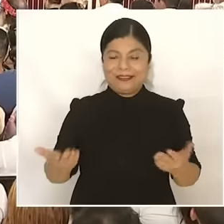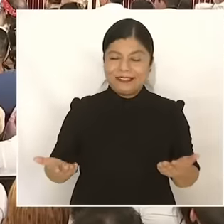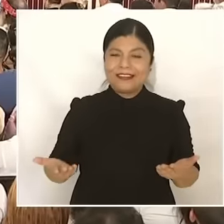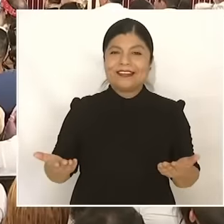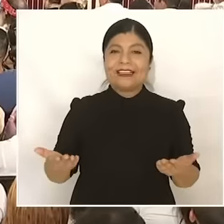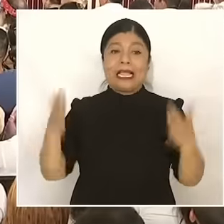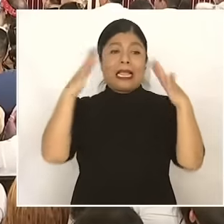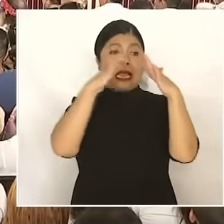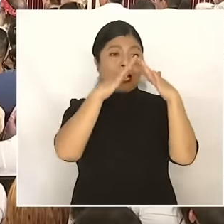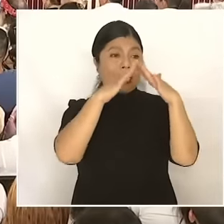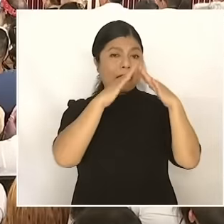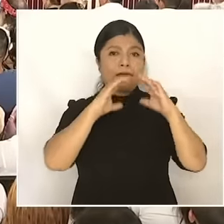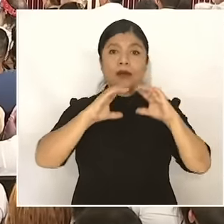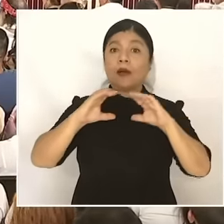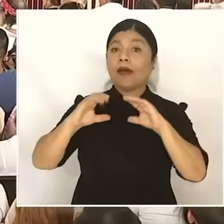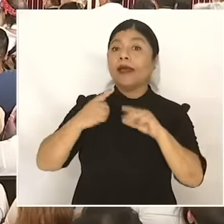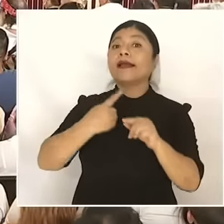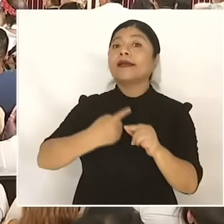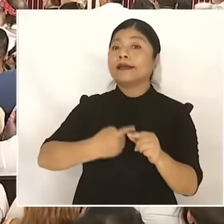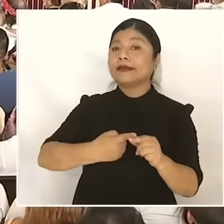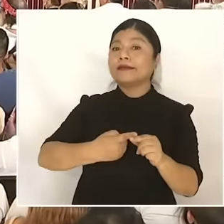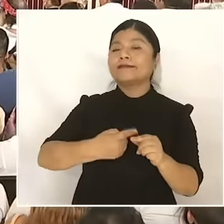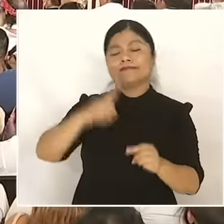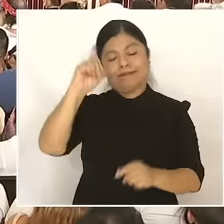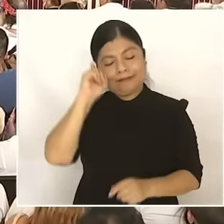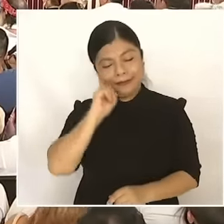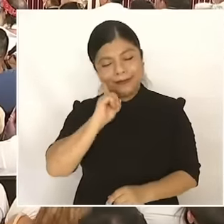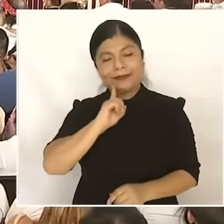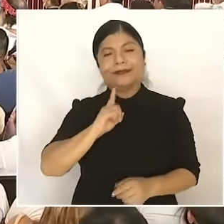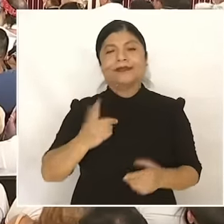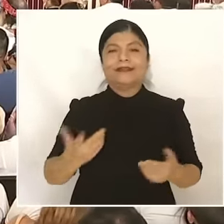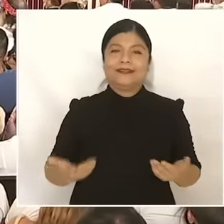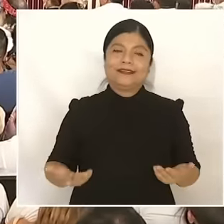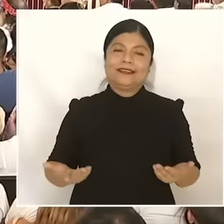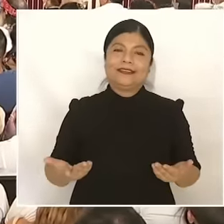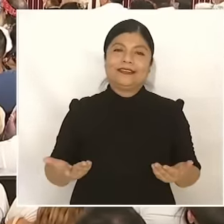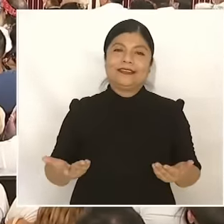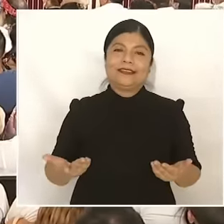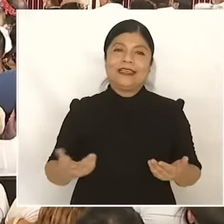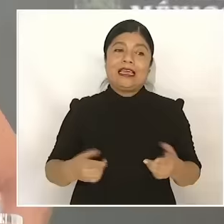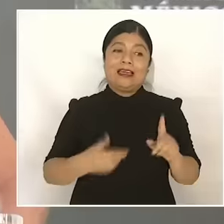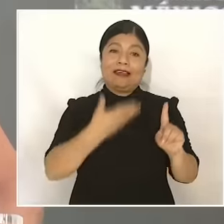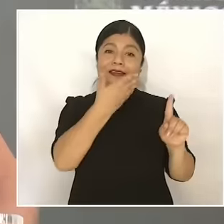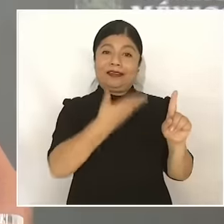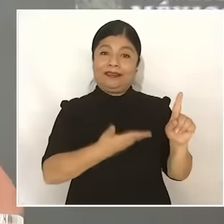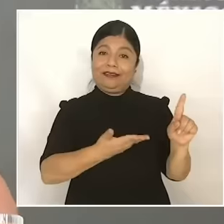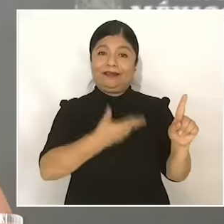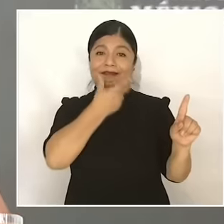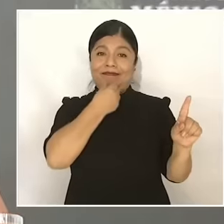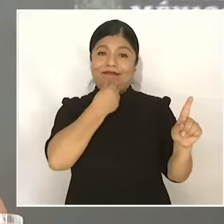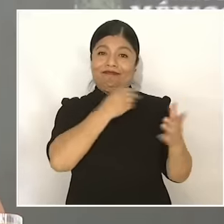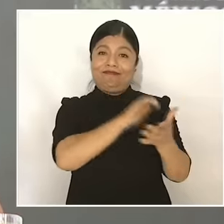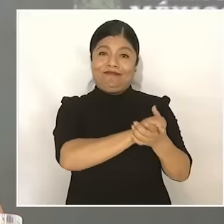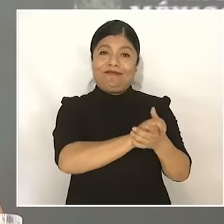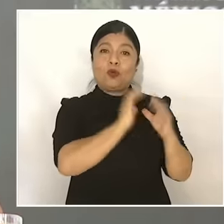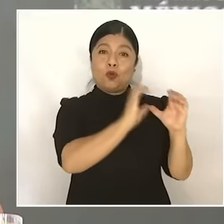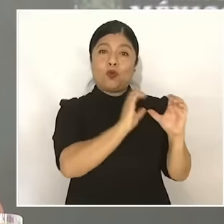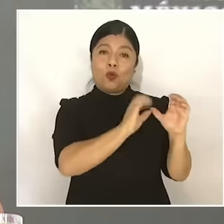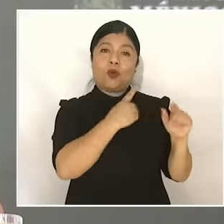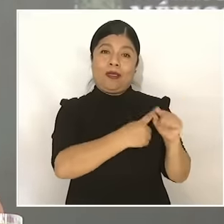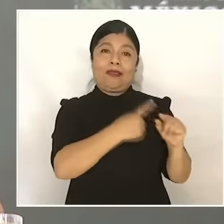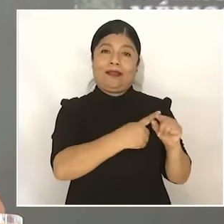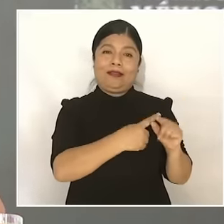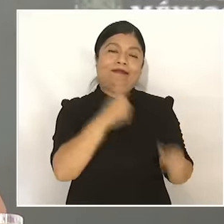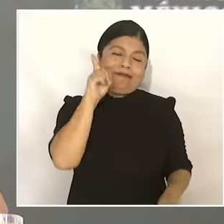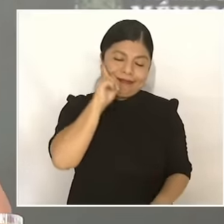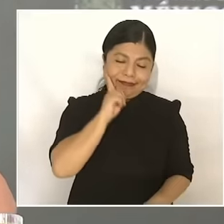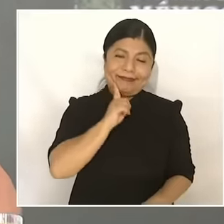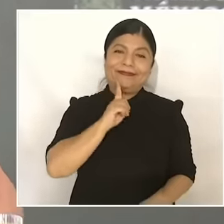home Who are we who sometimes take care of even the children? husbands and who